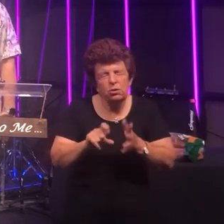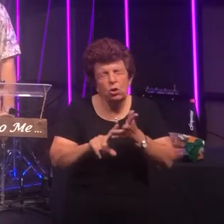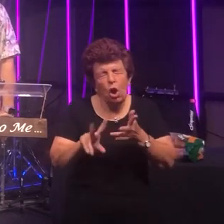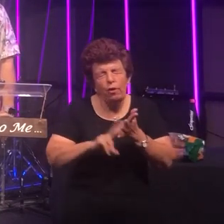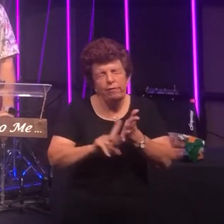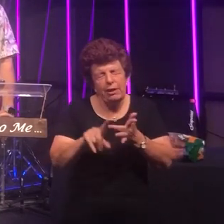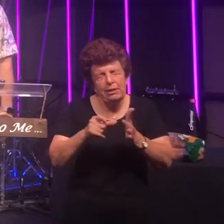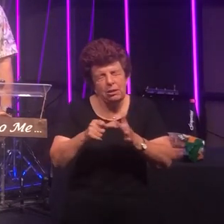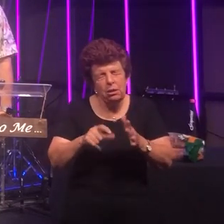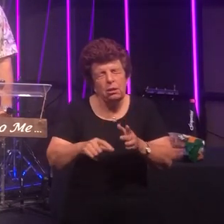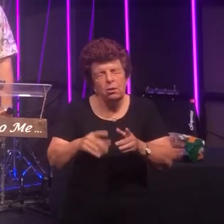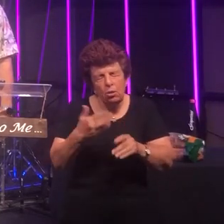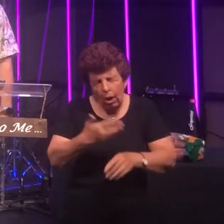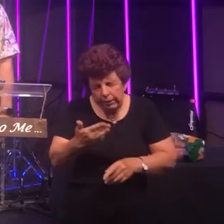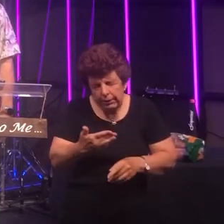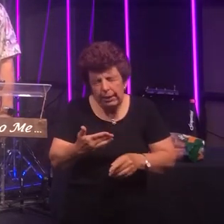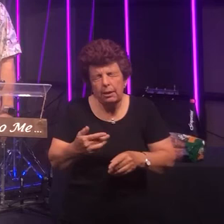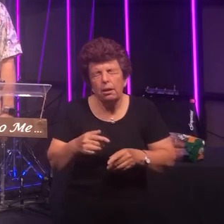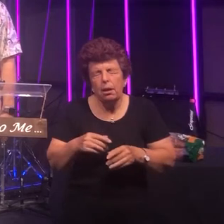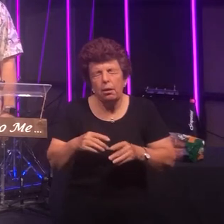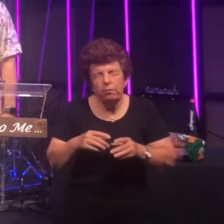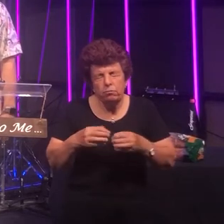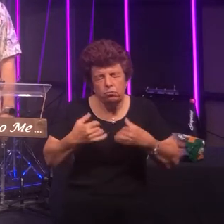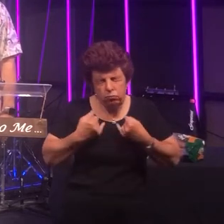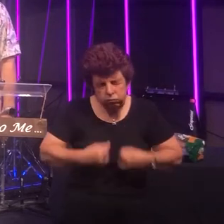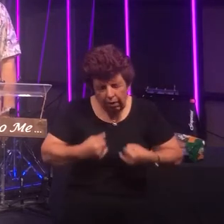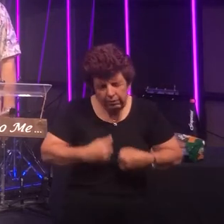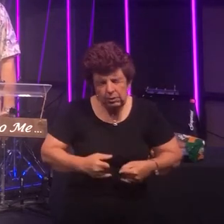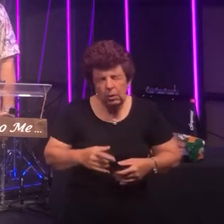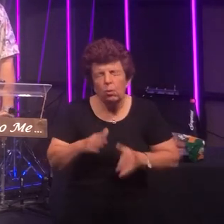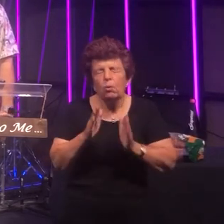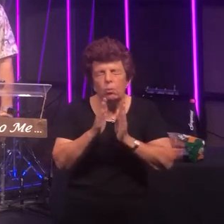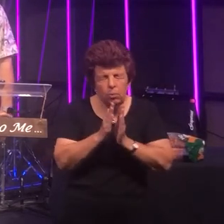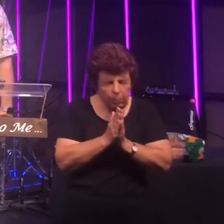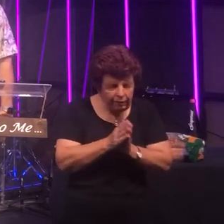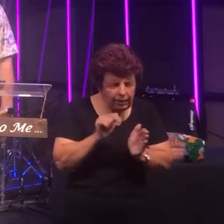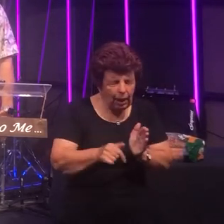Lord we continue to pray for that work and pray that it would be